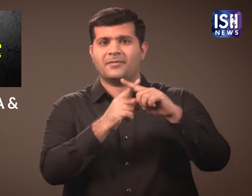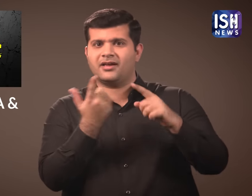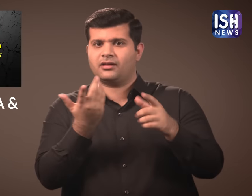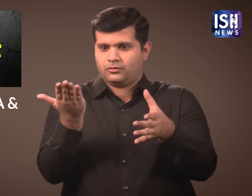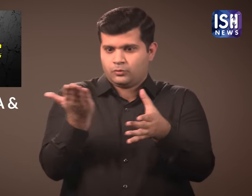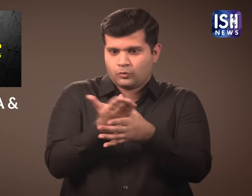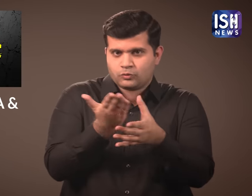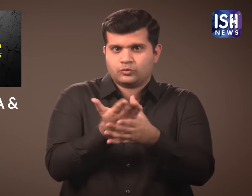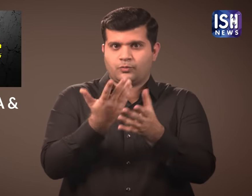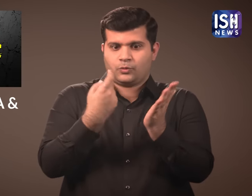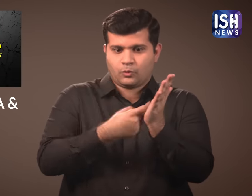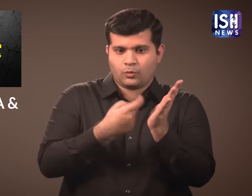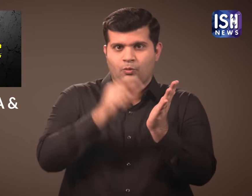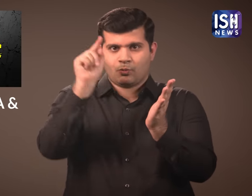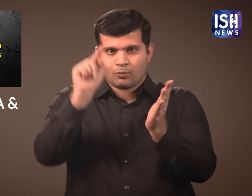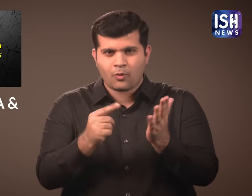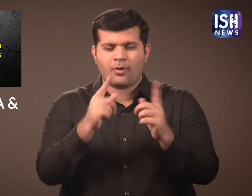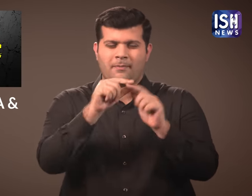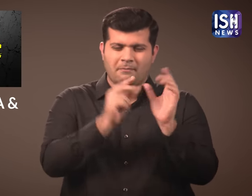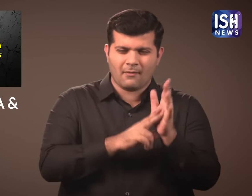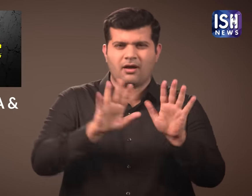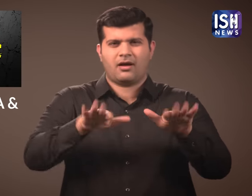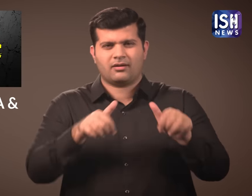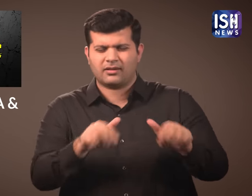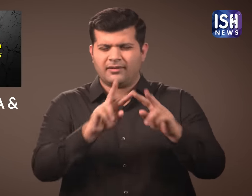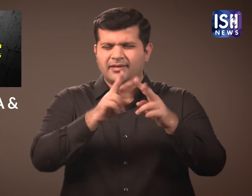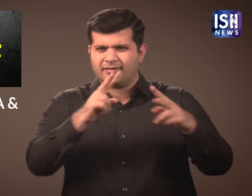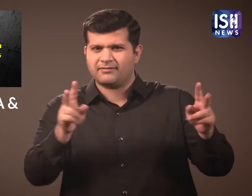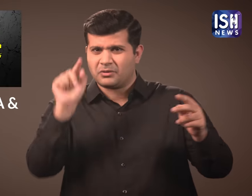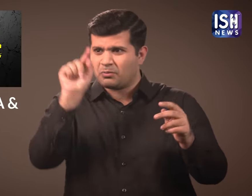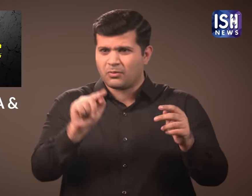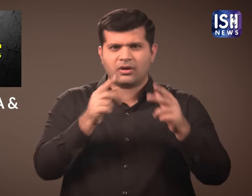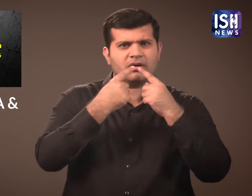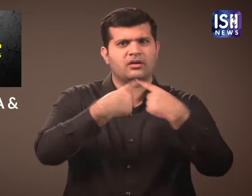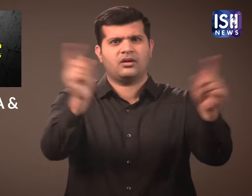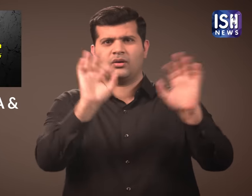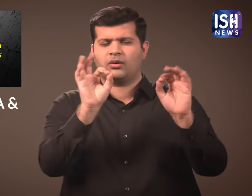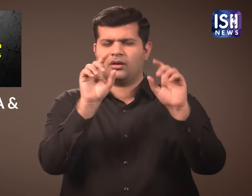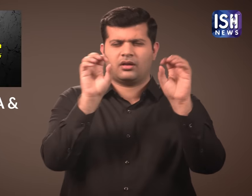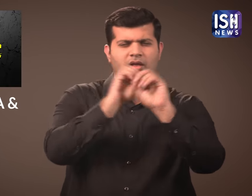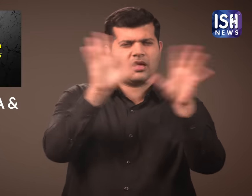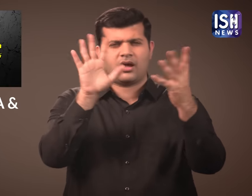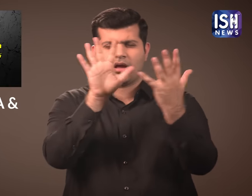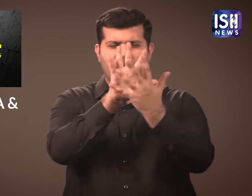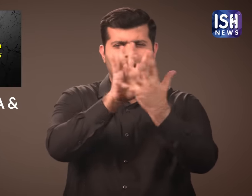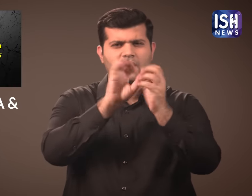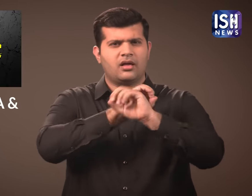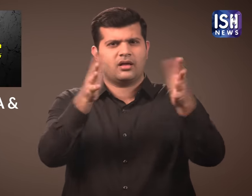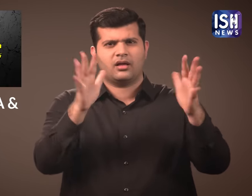The list of documents needed such as PAN, Aadhar, etc have not been clearly announced & it is very vague.